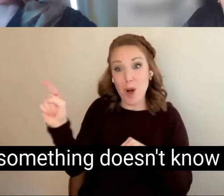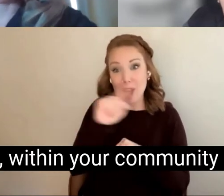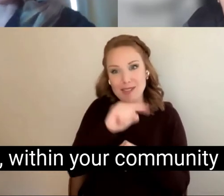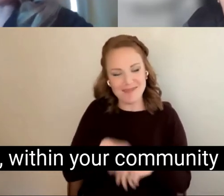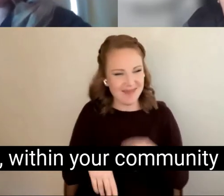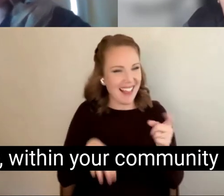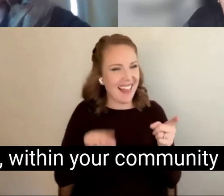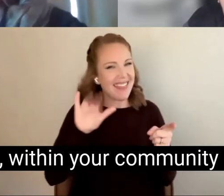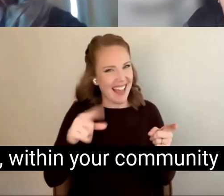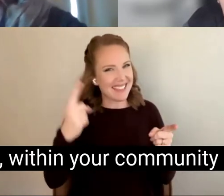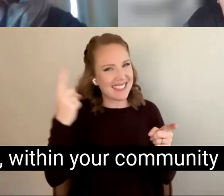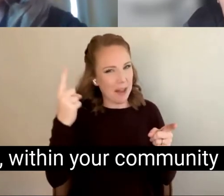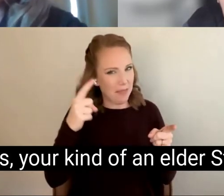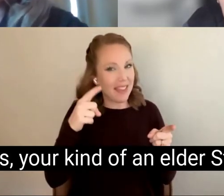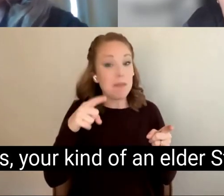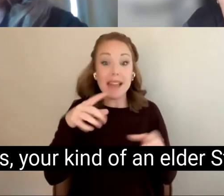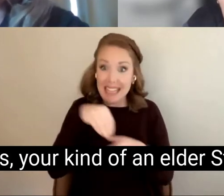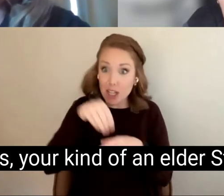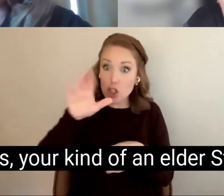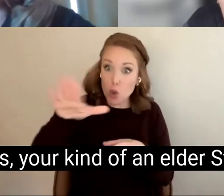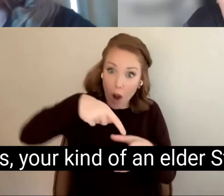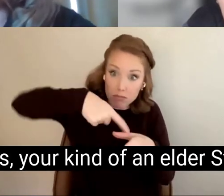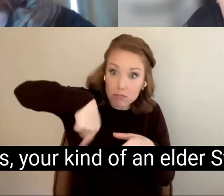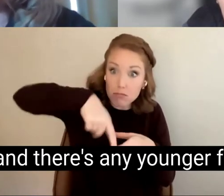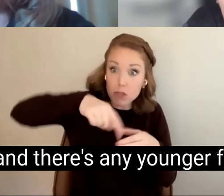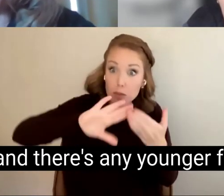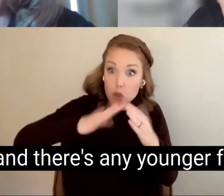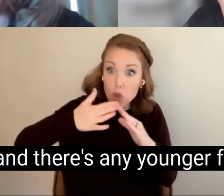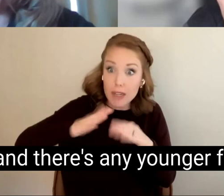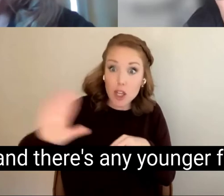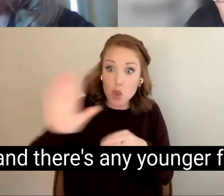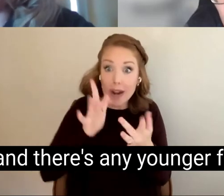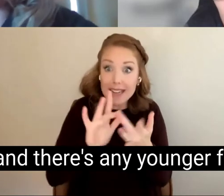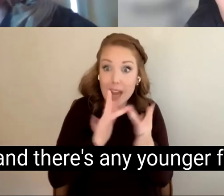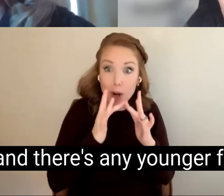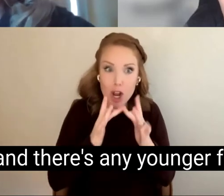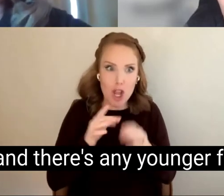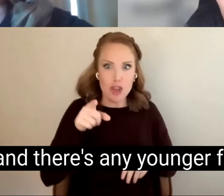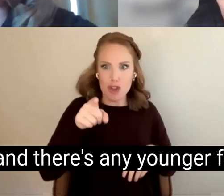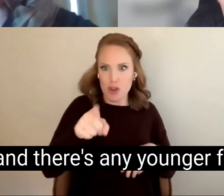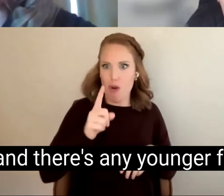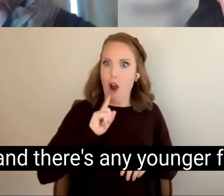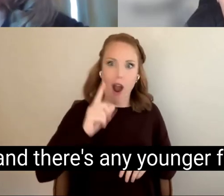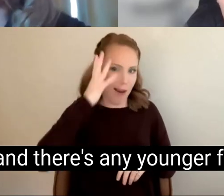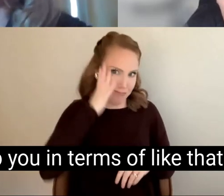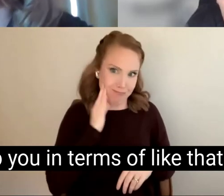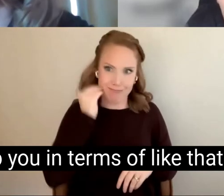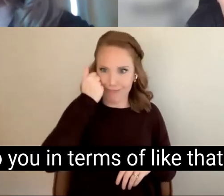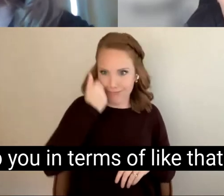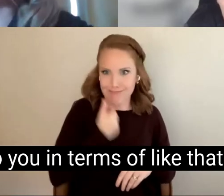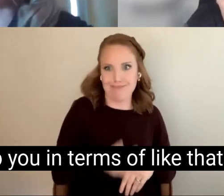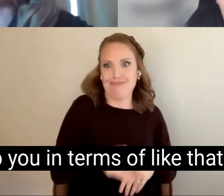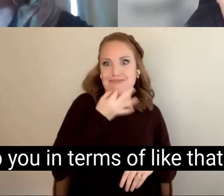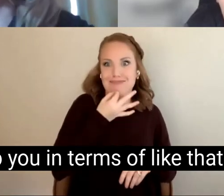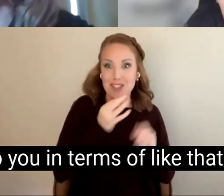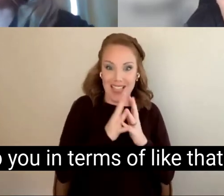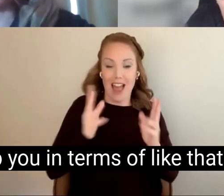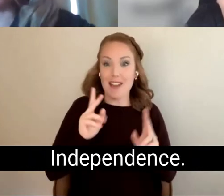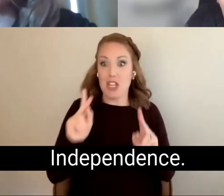know, within your community in your networks, your kind of an elder Statesman Simon and there's any younger folks who look to you in terms of like that level of Independence.